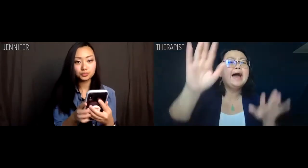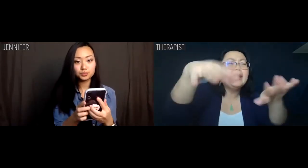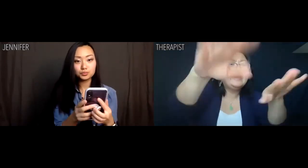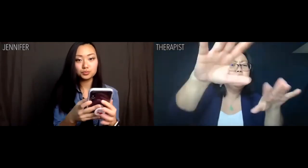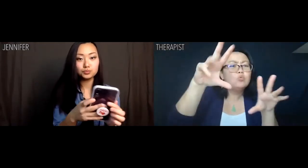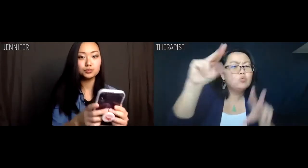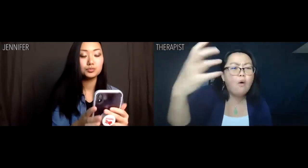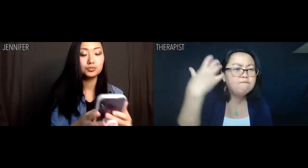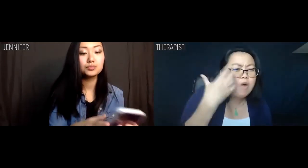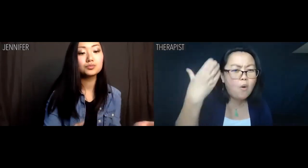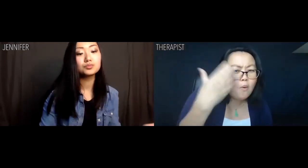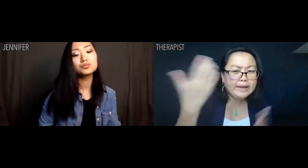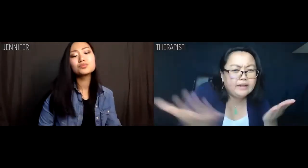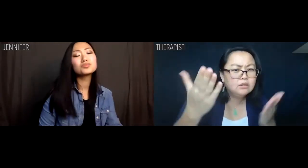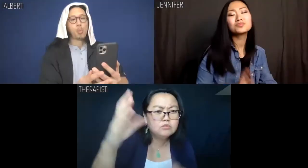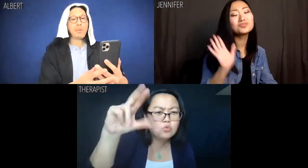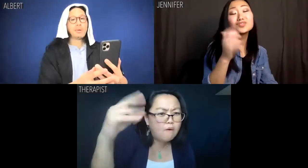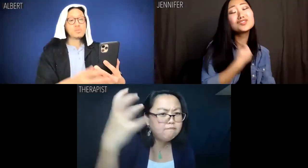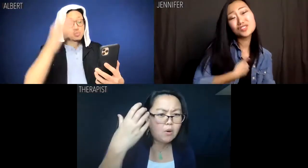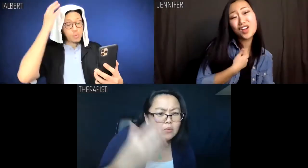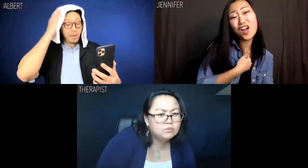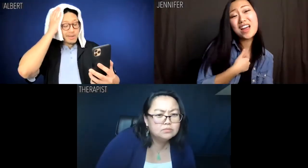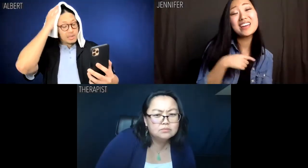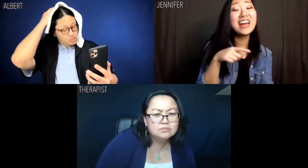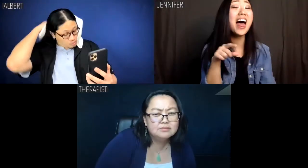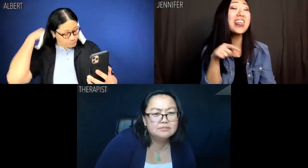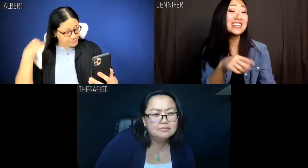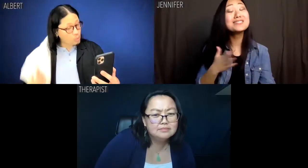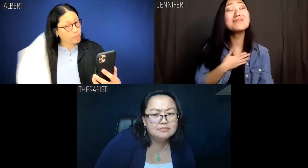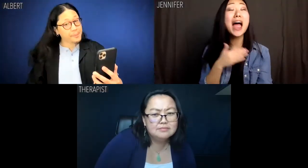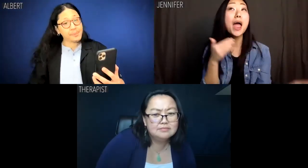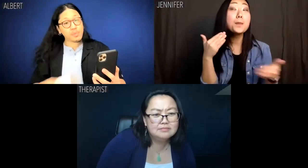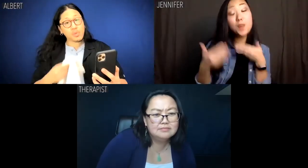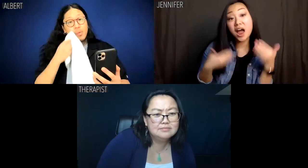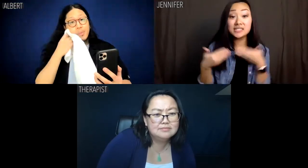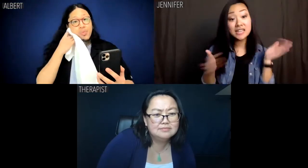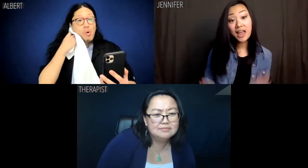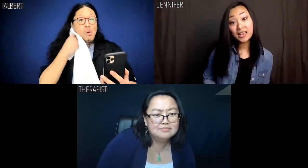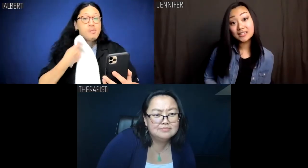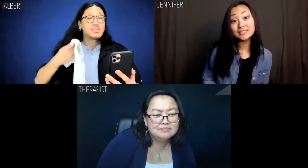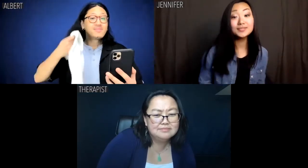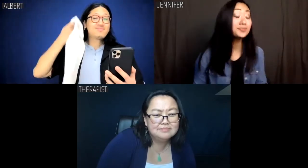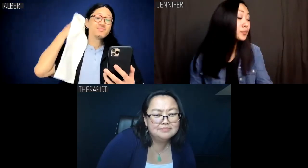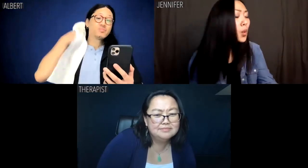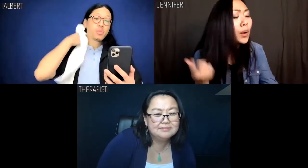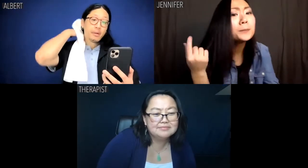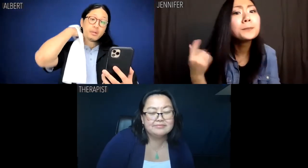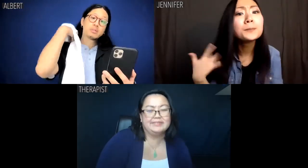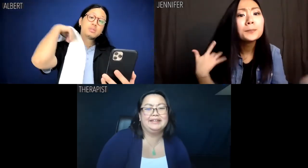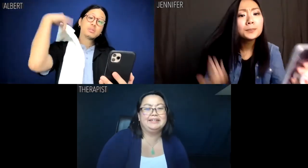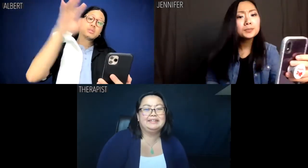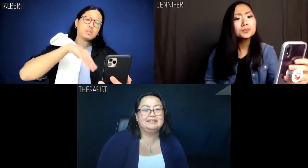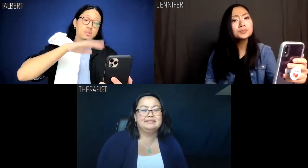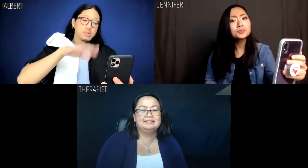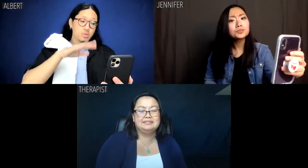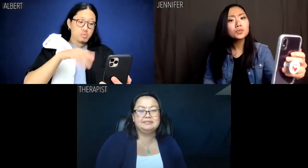Therapist: Hey. Hey. No cell phones in here. Jennifer: Sorry. This is my process.